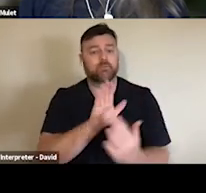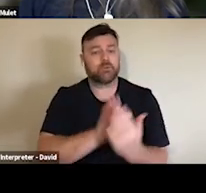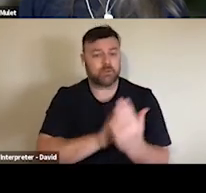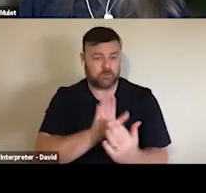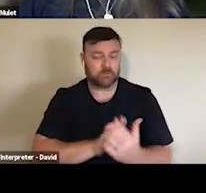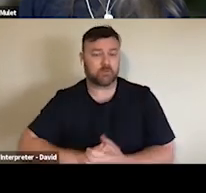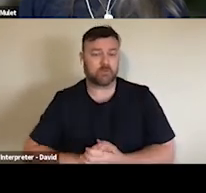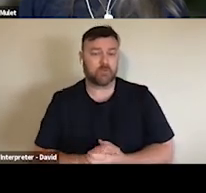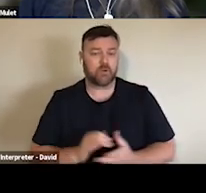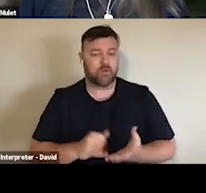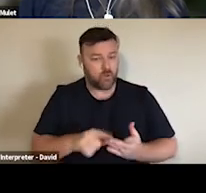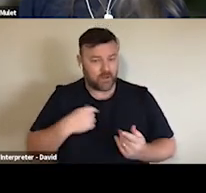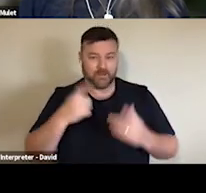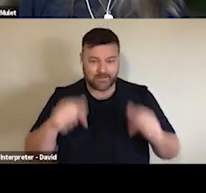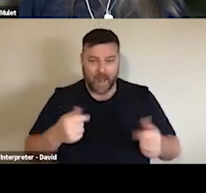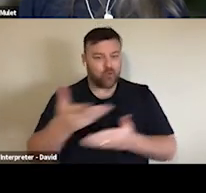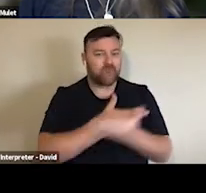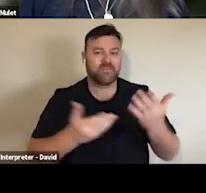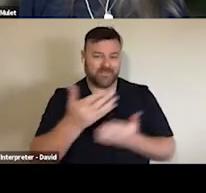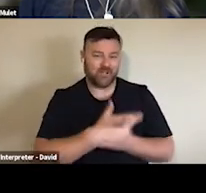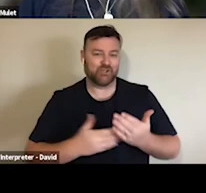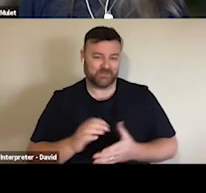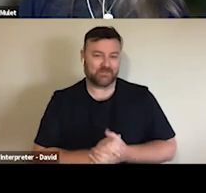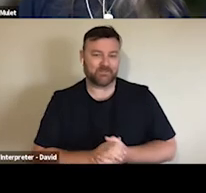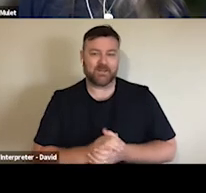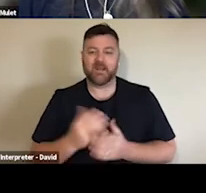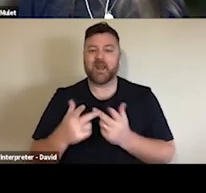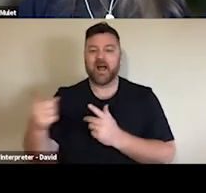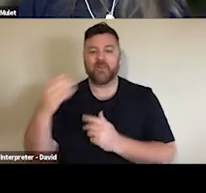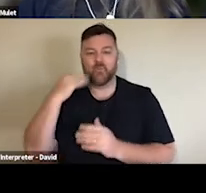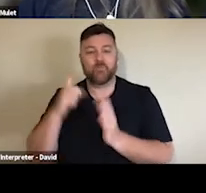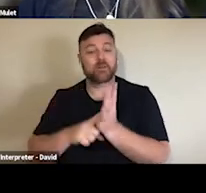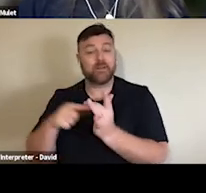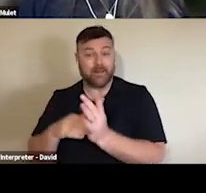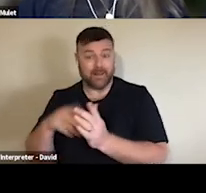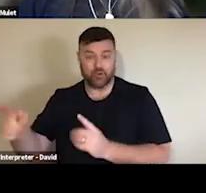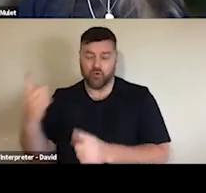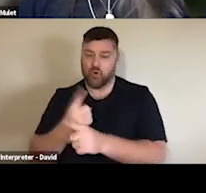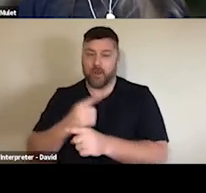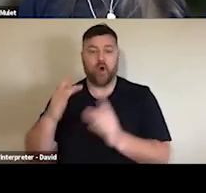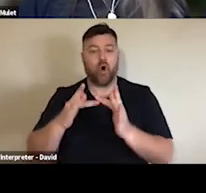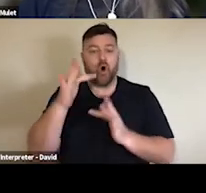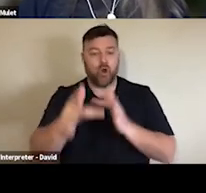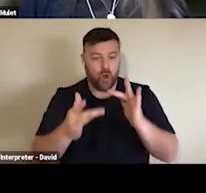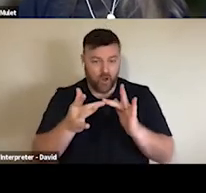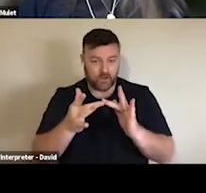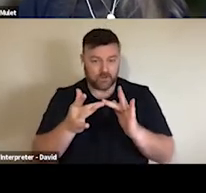in collaboration how can we approach producing high quality digital content that all of us can use because, honestly, there's so much potential right now, particularly in arts